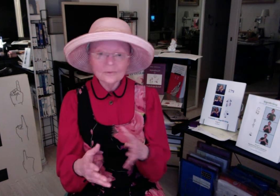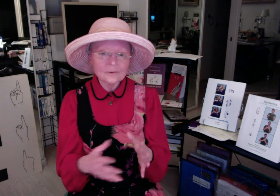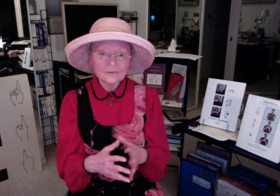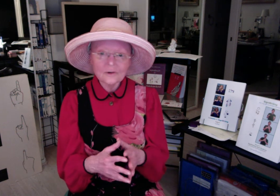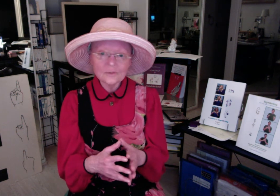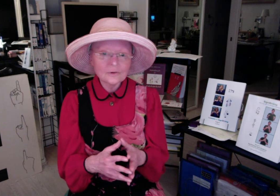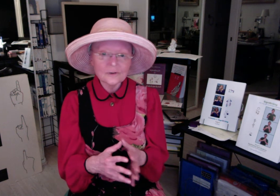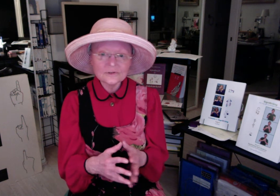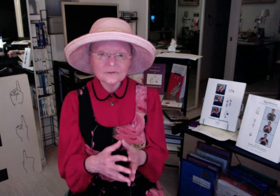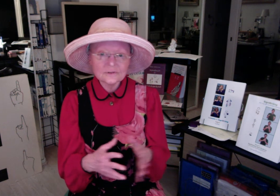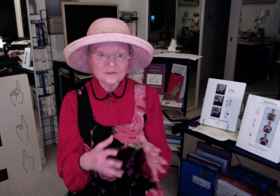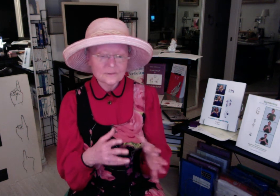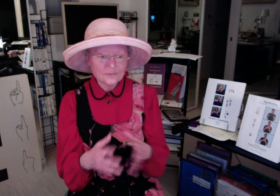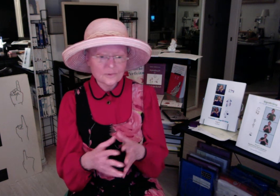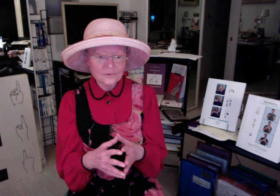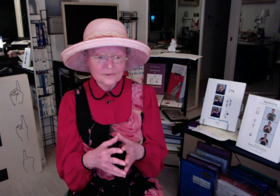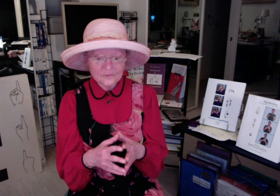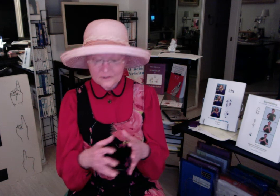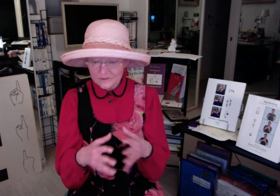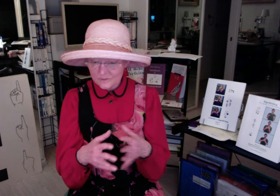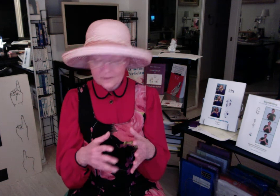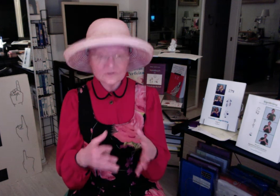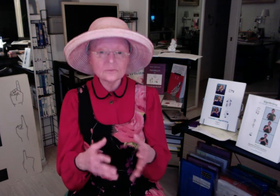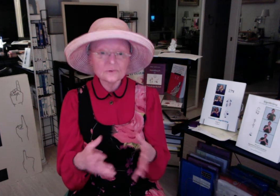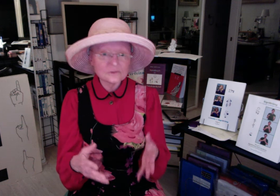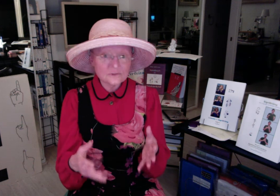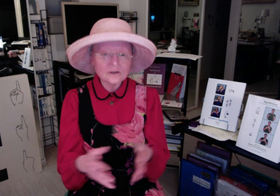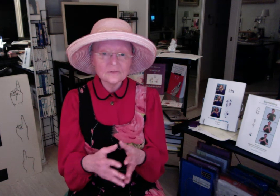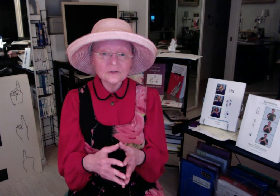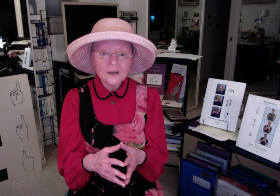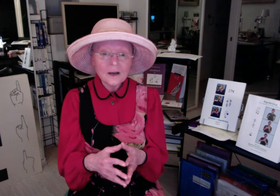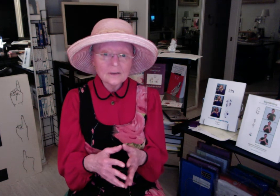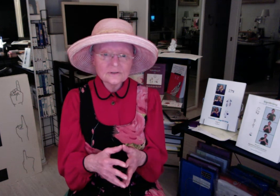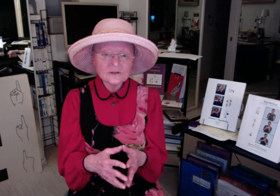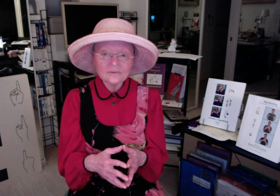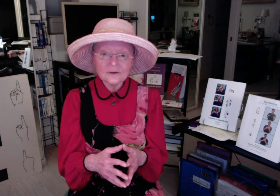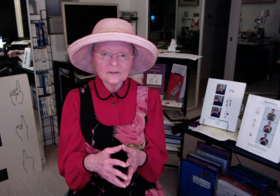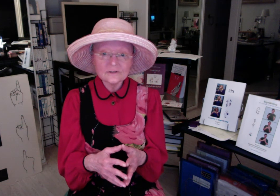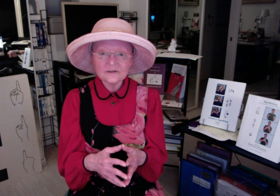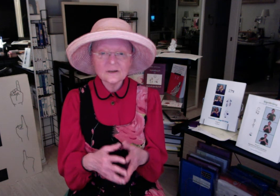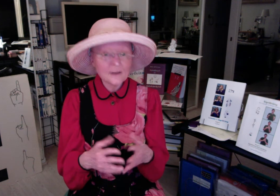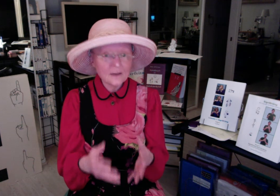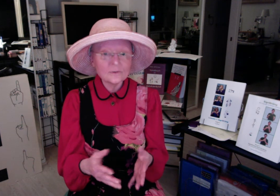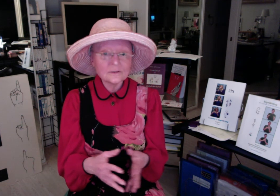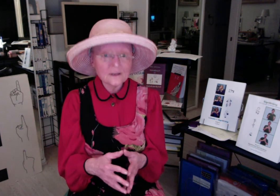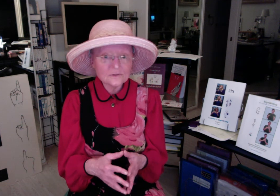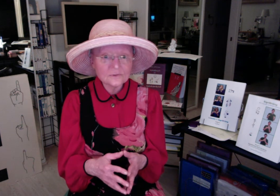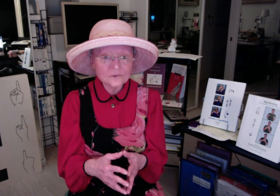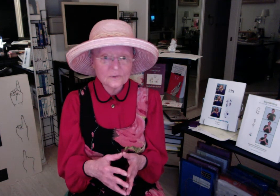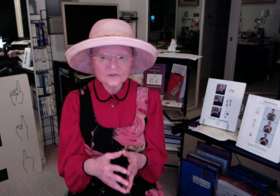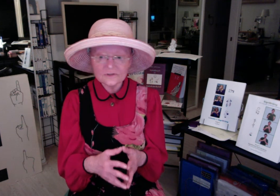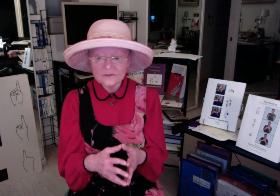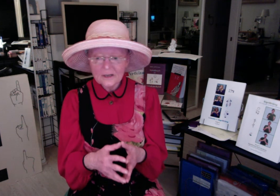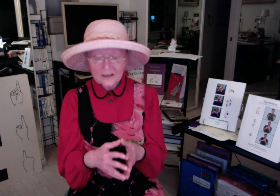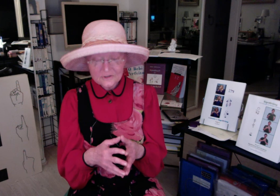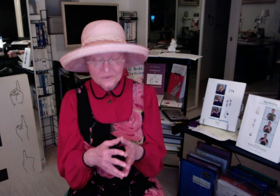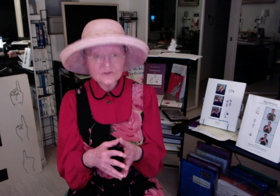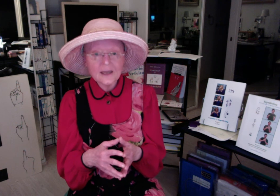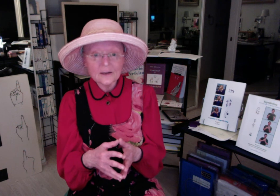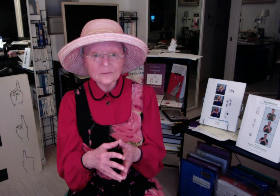grammar questions and important questions about symbols themselves on the SignWriting List and I'm happy to answer the questions and so is Adam and